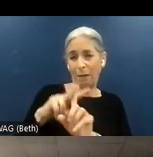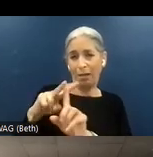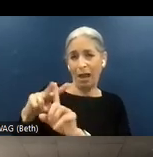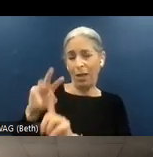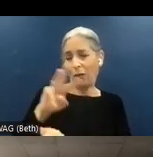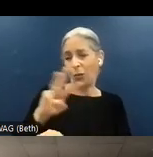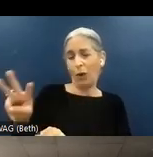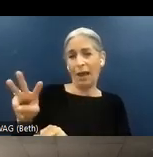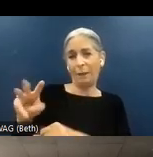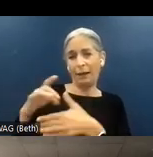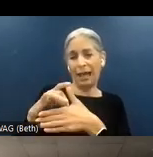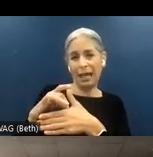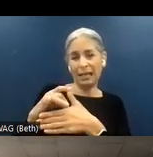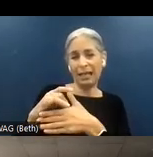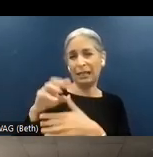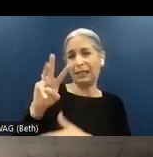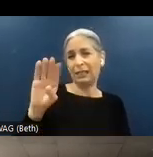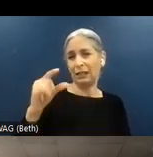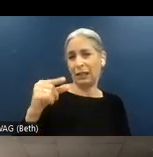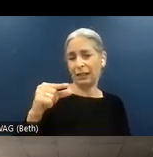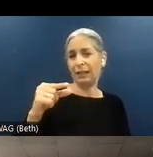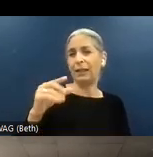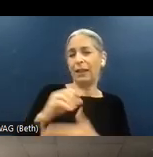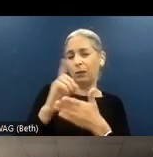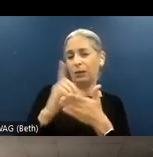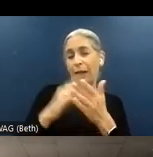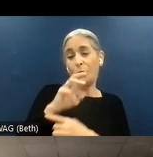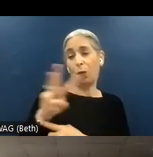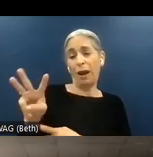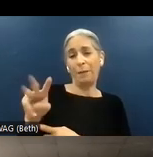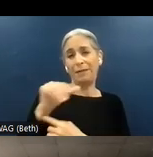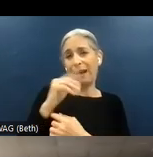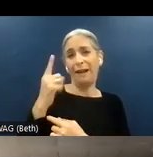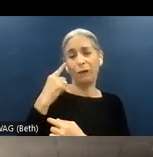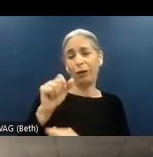Accessibility Guidelines, which has been designed for Web, not native apps. So you need to rely